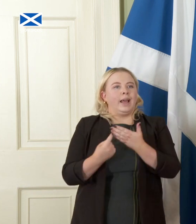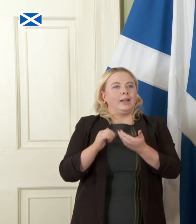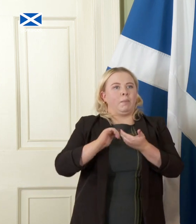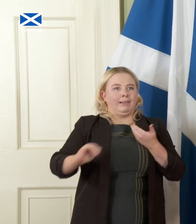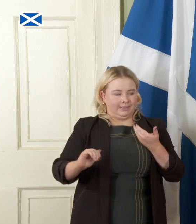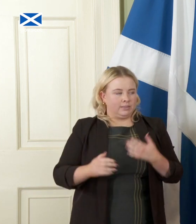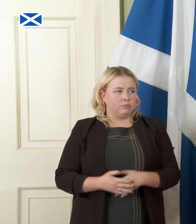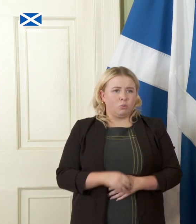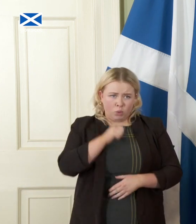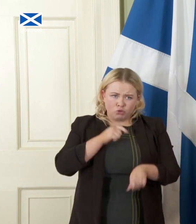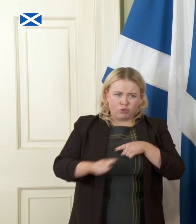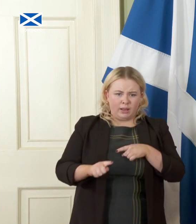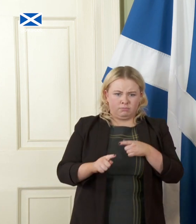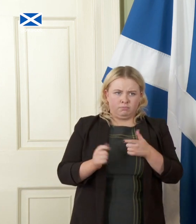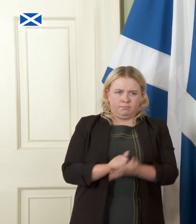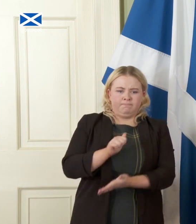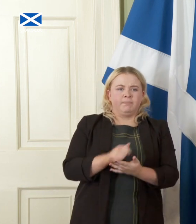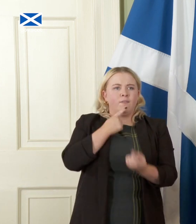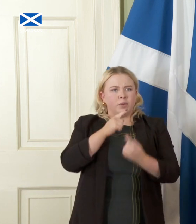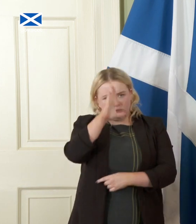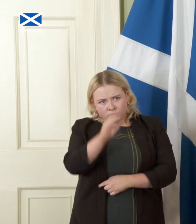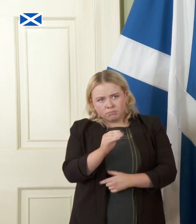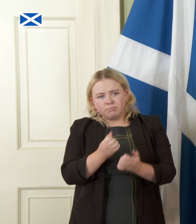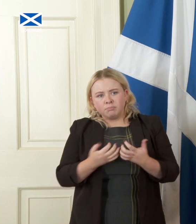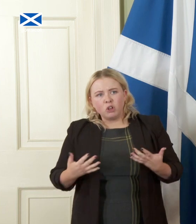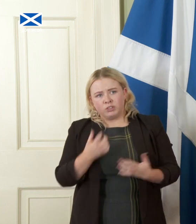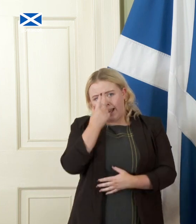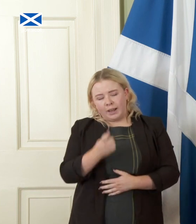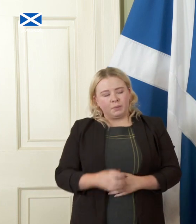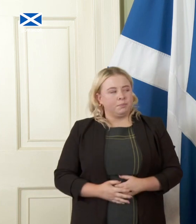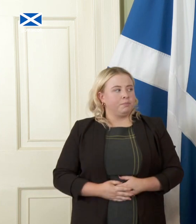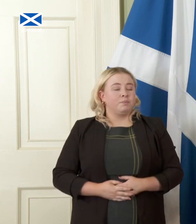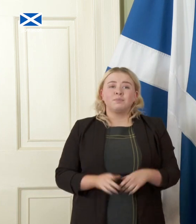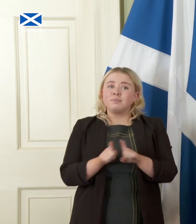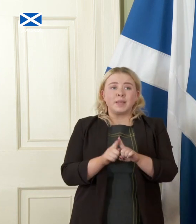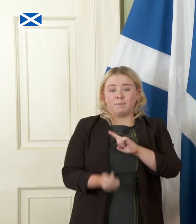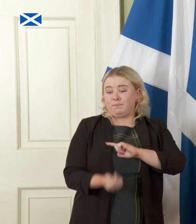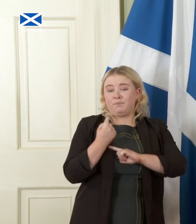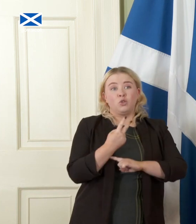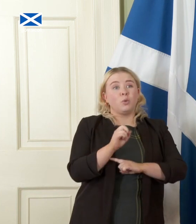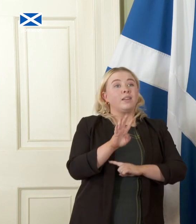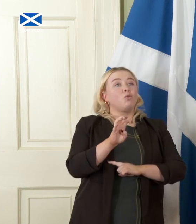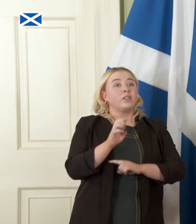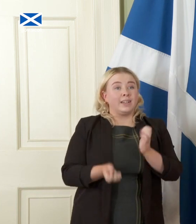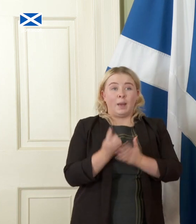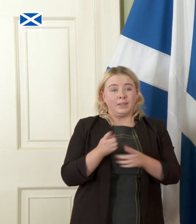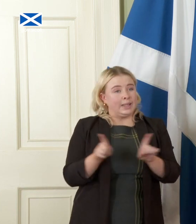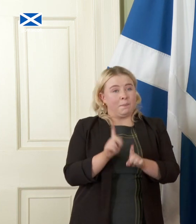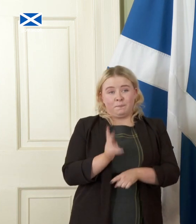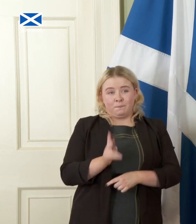we will seek to do that as fully as we possibly can just as we did in 2014 we will endeavor and